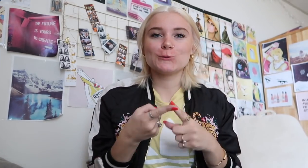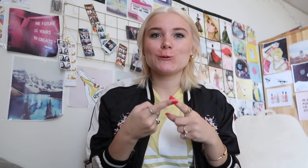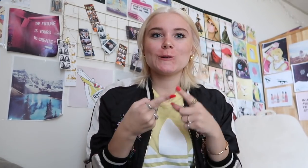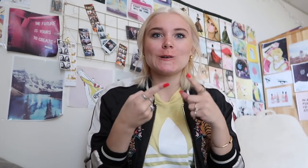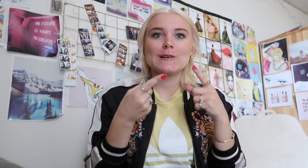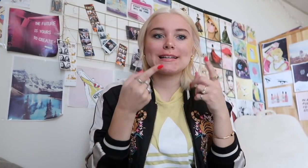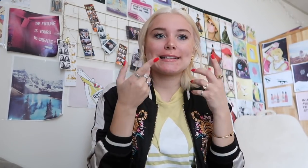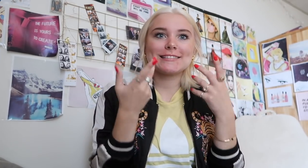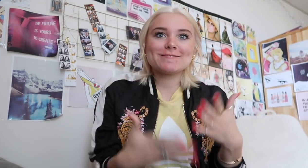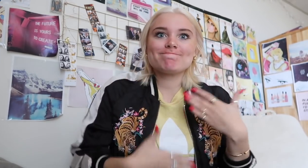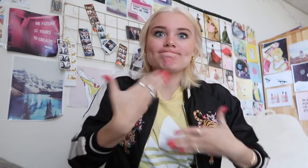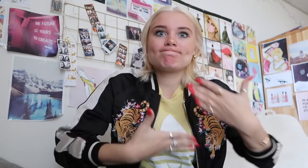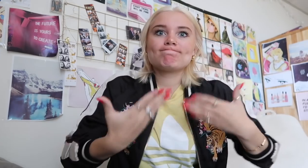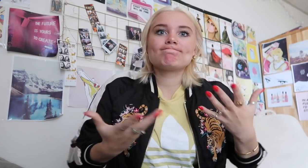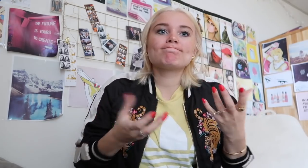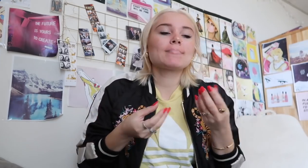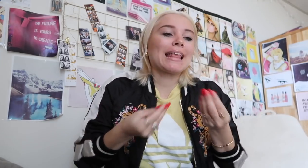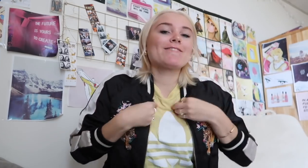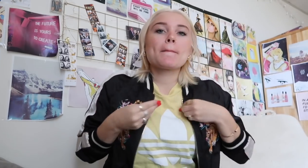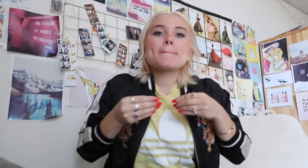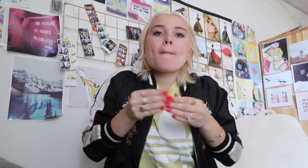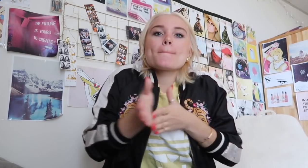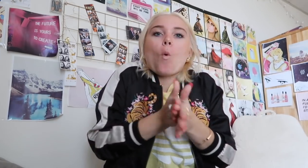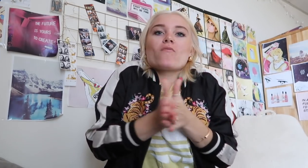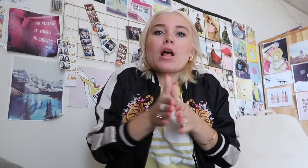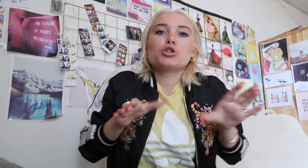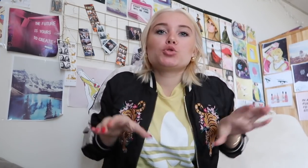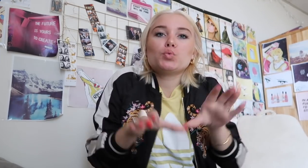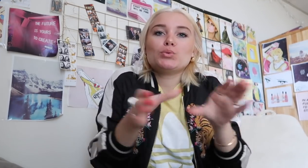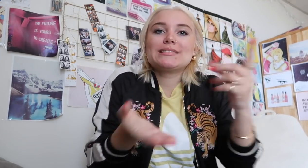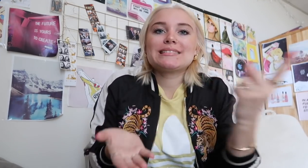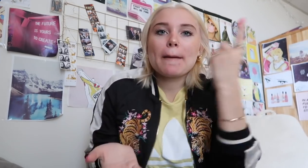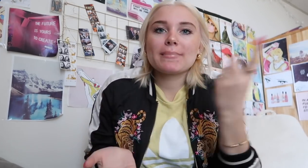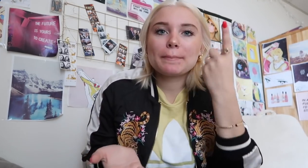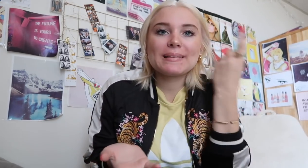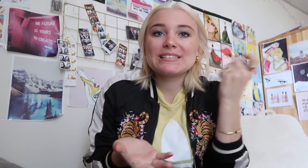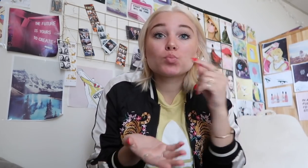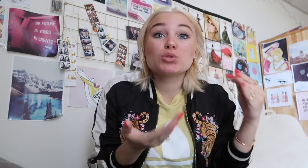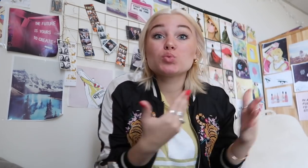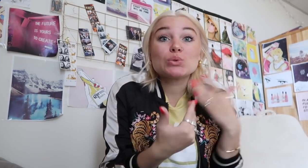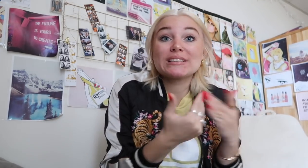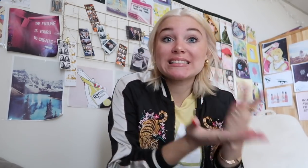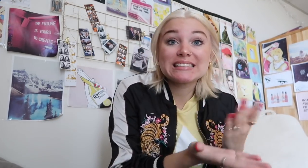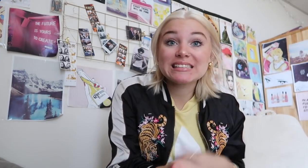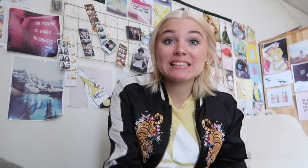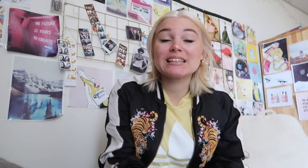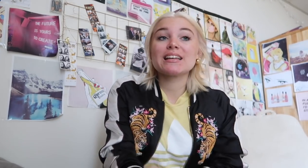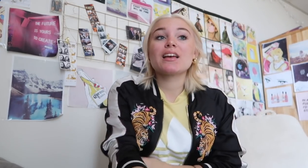I was struggling with having motivation to focus on schooling if it was easy for me